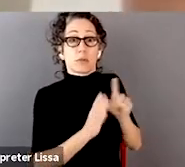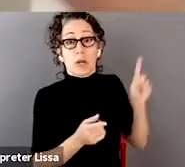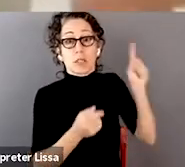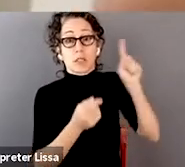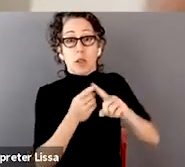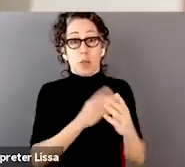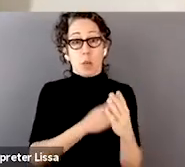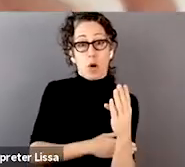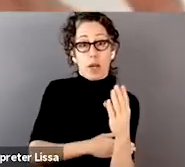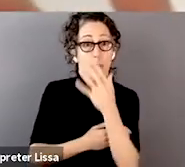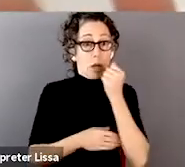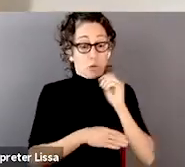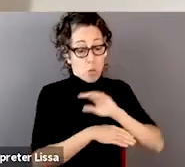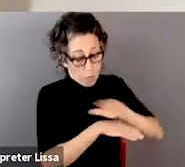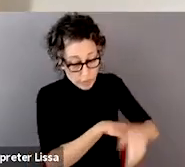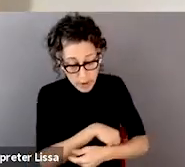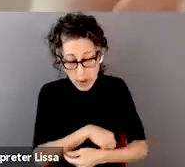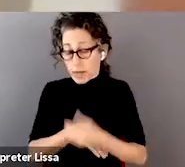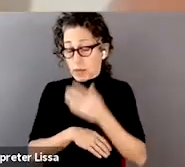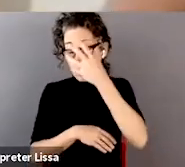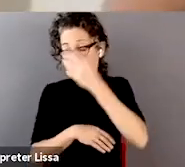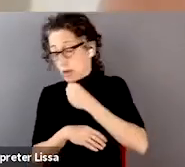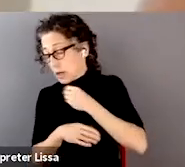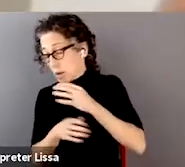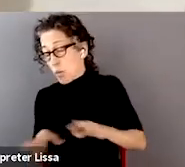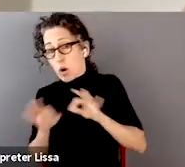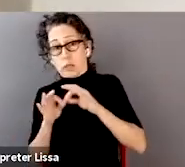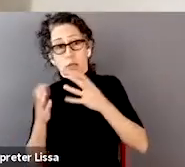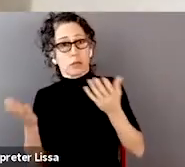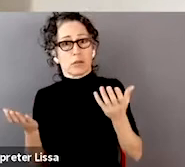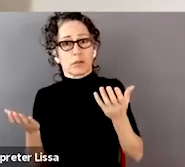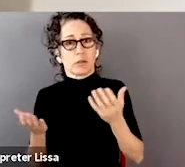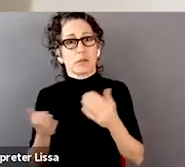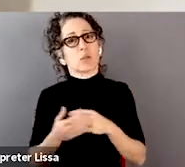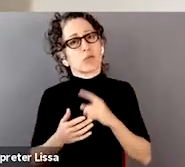like there are really practical considerations that they have, right?